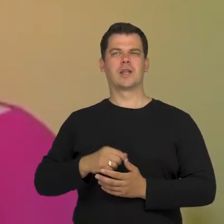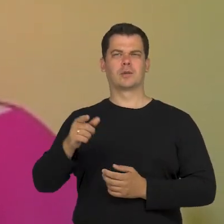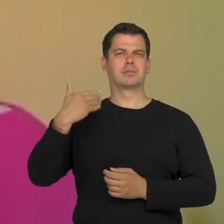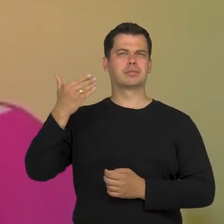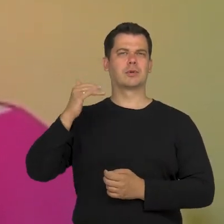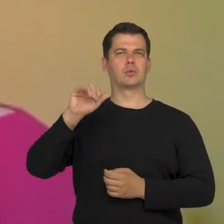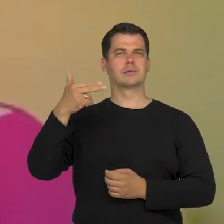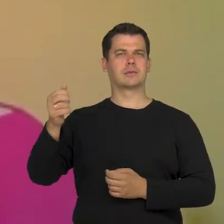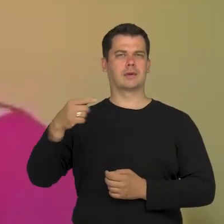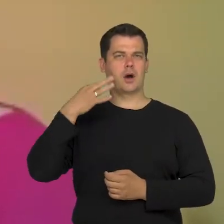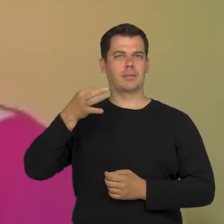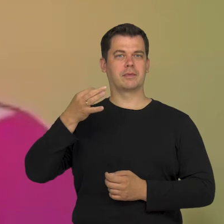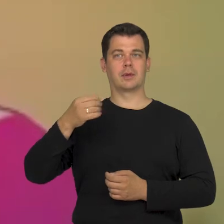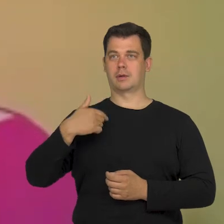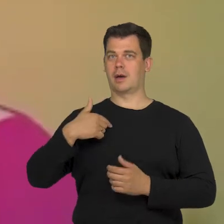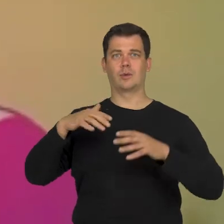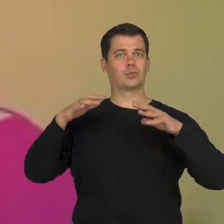I put my hope and trust in children